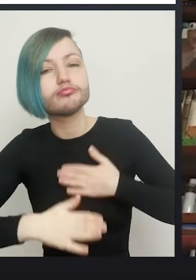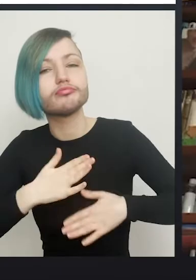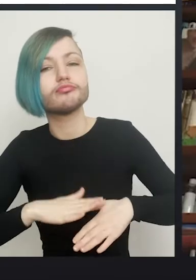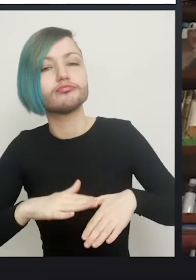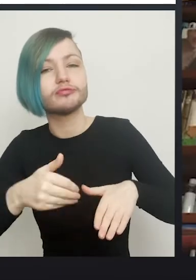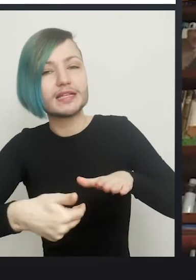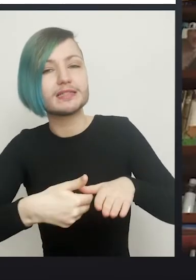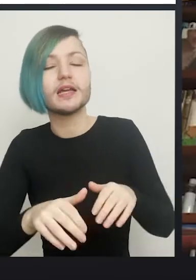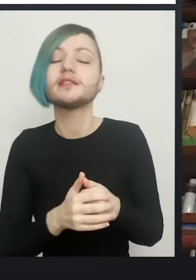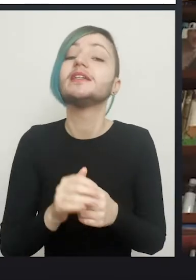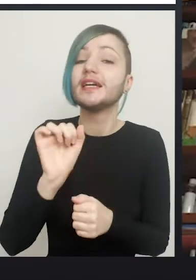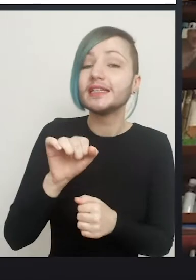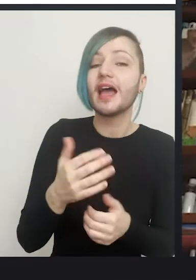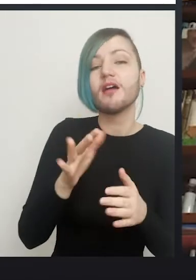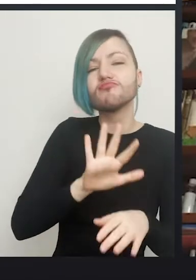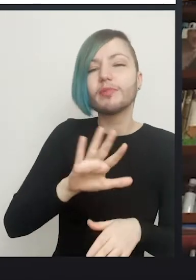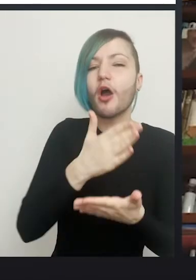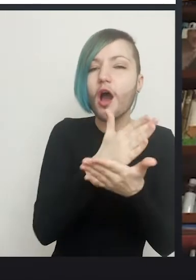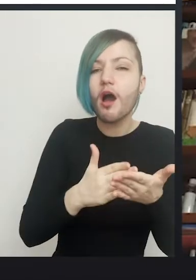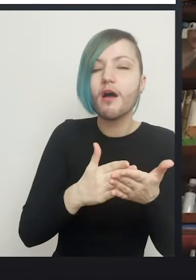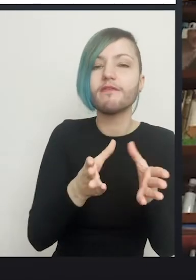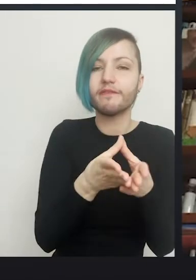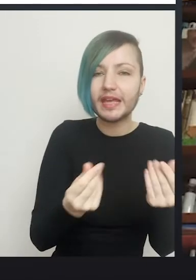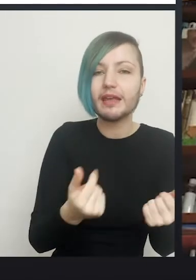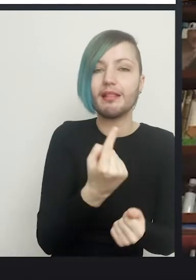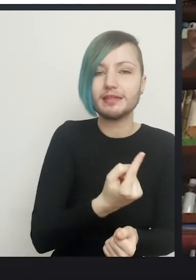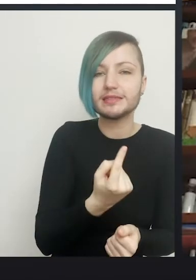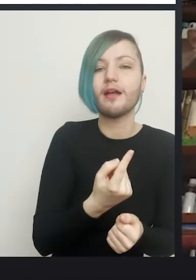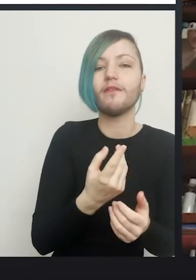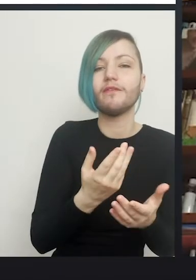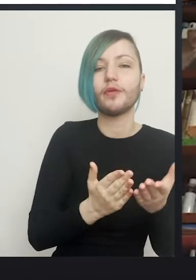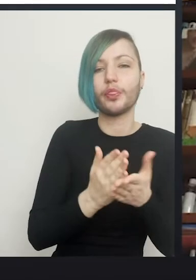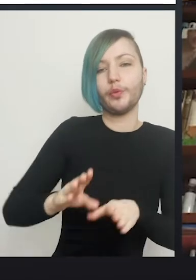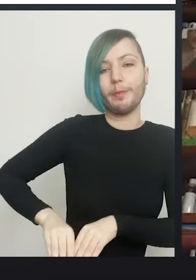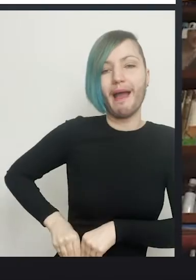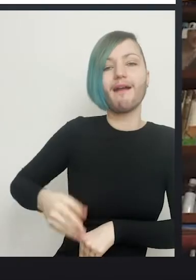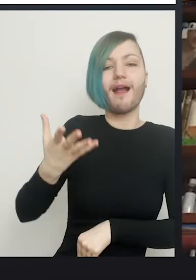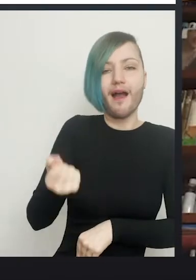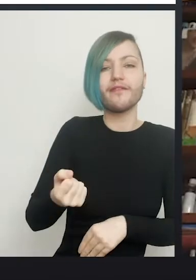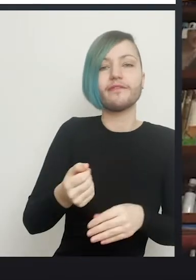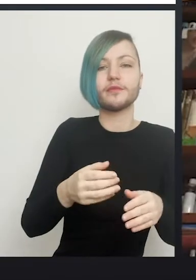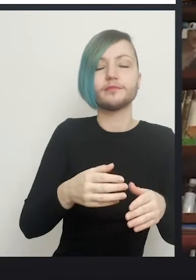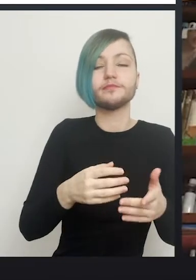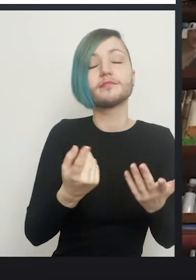About half of them will heal without intervention if you just do a colostomy. The other half you get left with a residual hole.